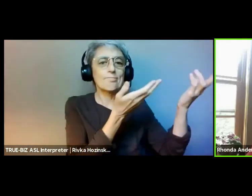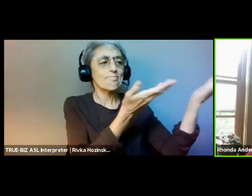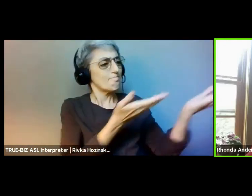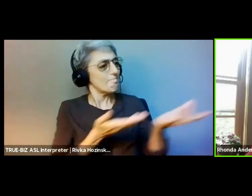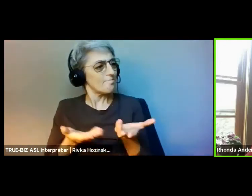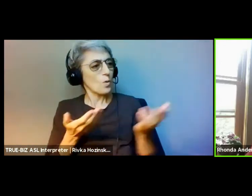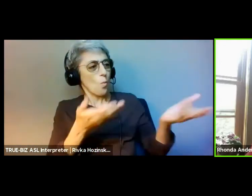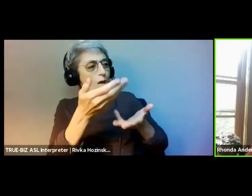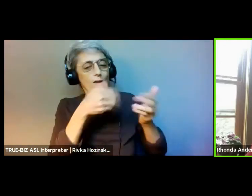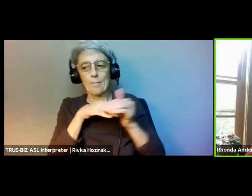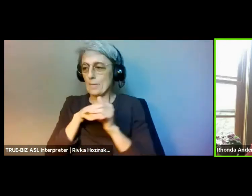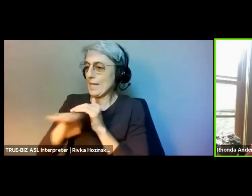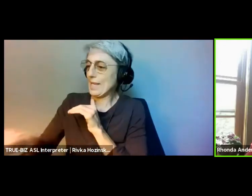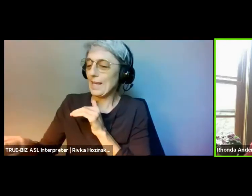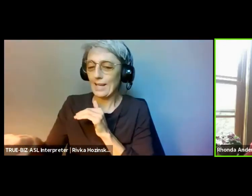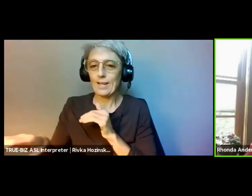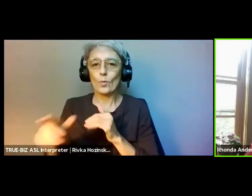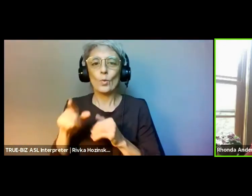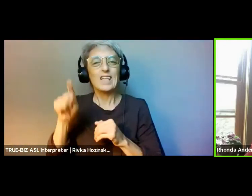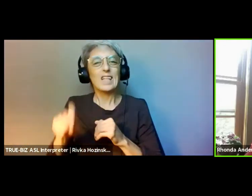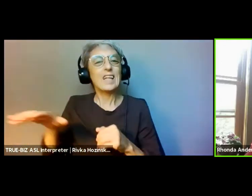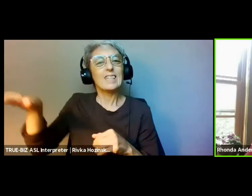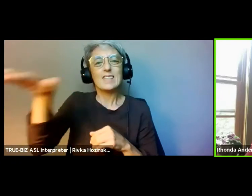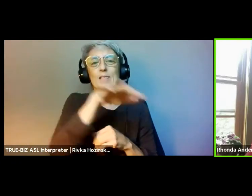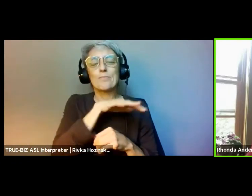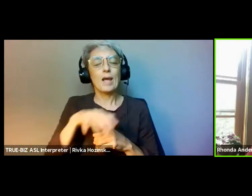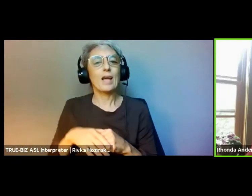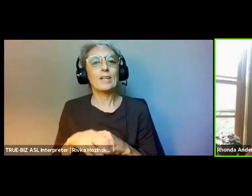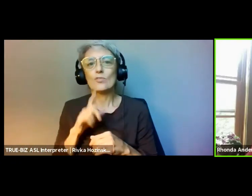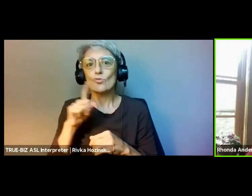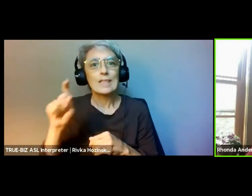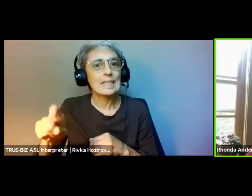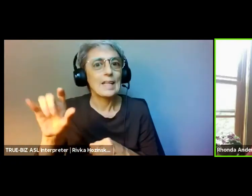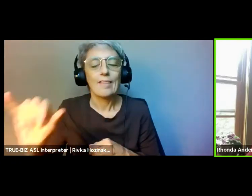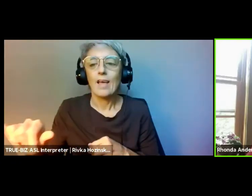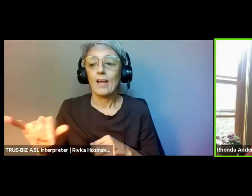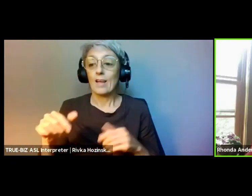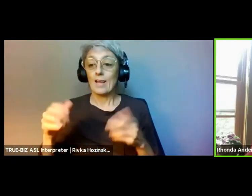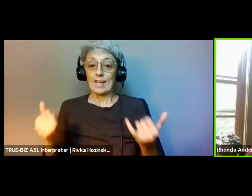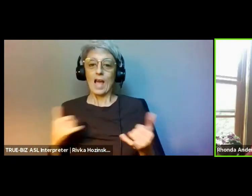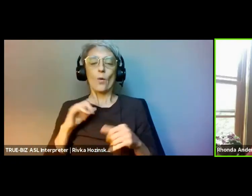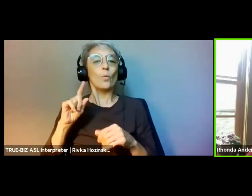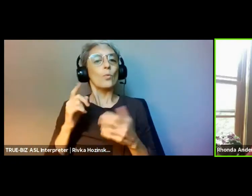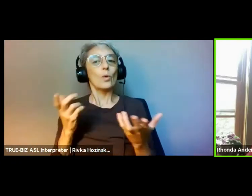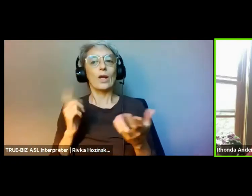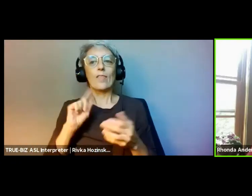and it characterizes being organized around the right to accumulate wealth through either the exploitation of labor,